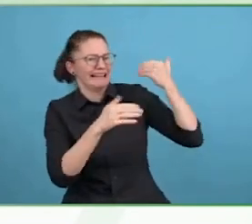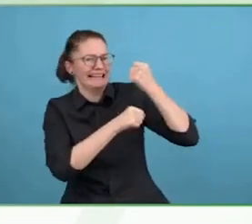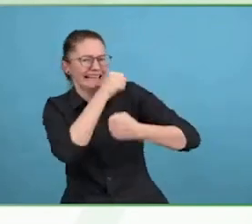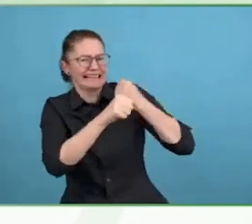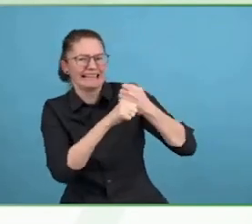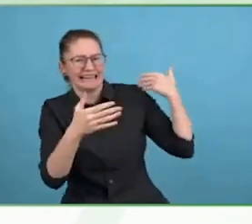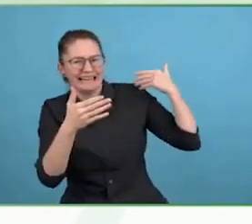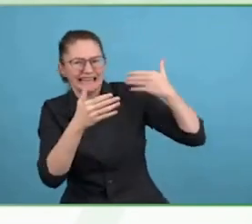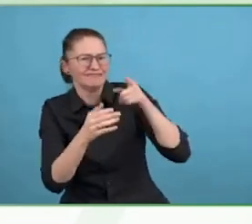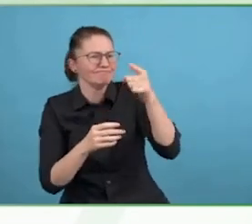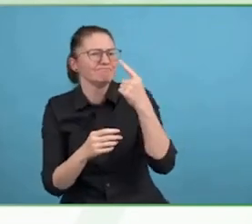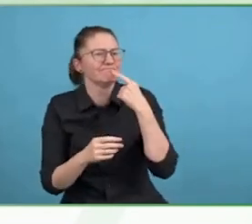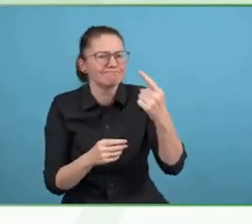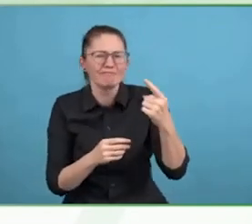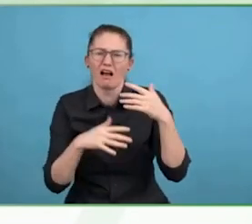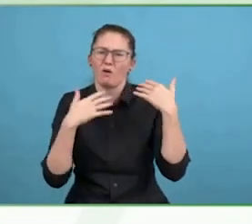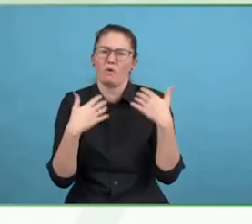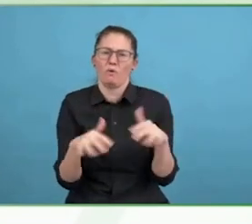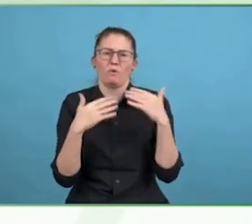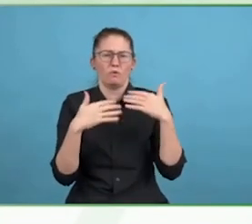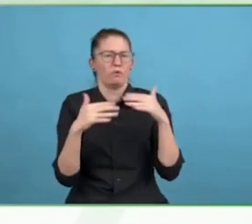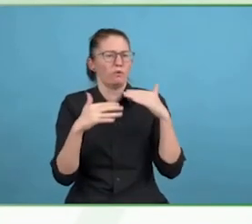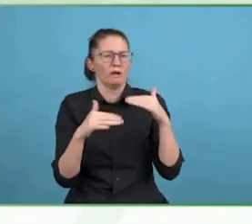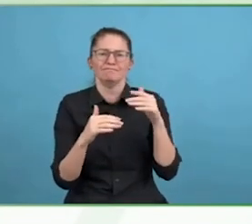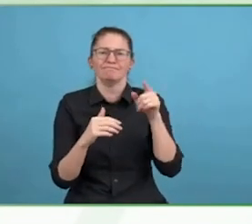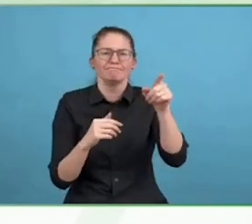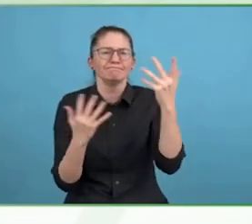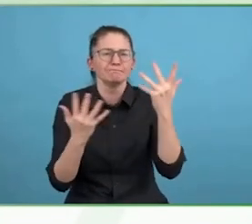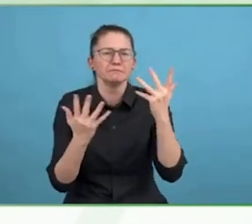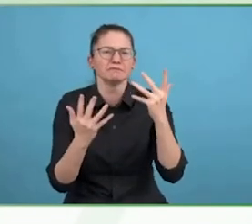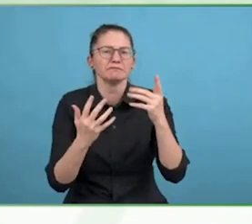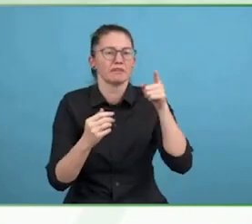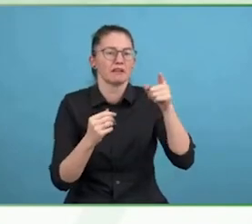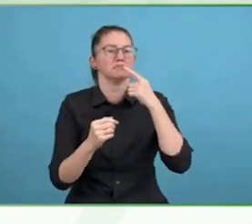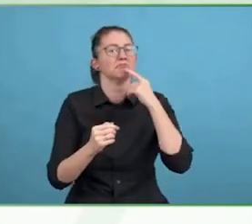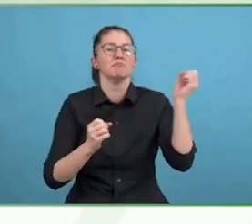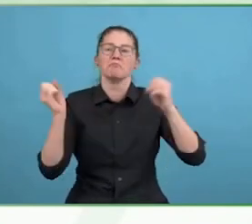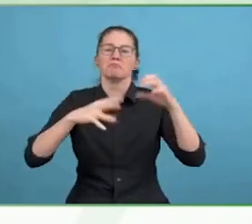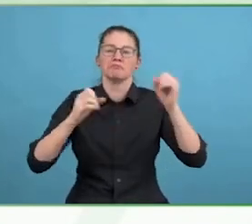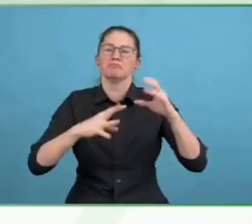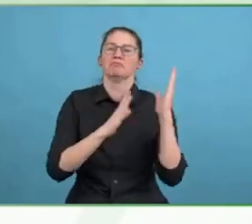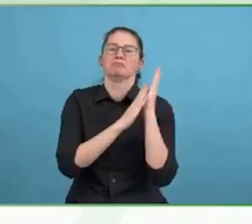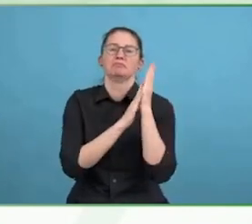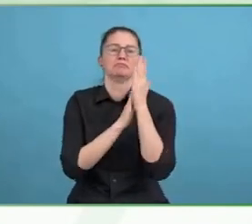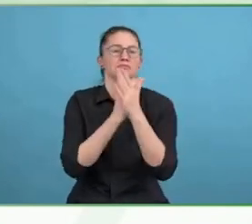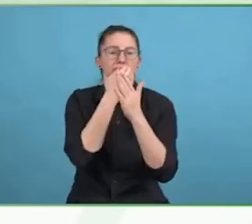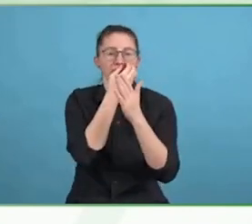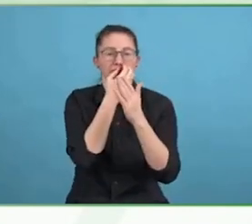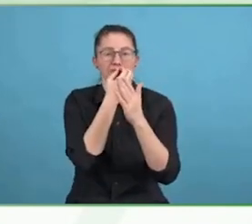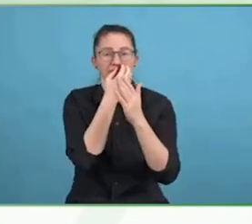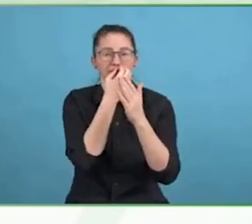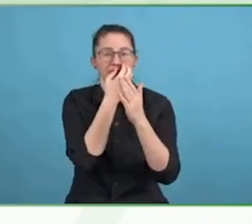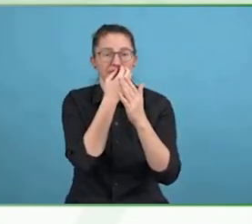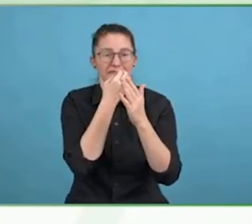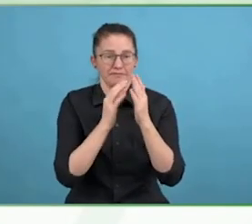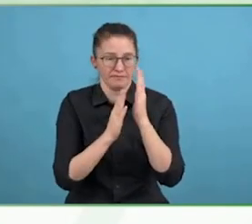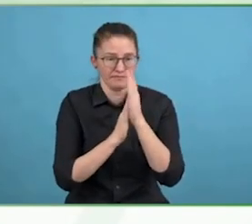What are you leaving and save the company and why does it matter to you? Thank you, Crosby.